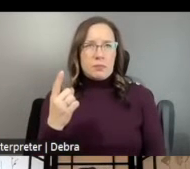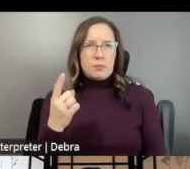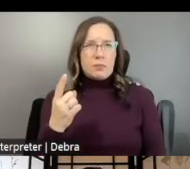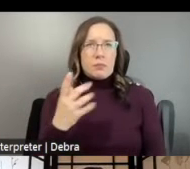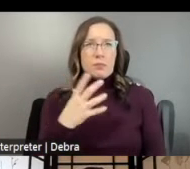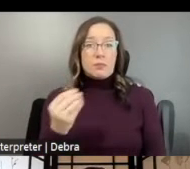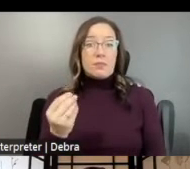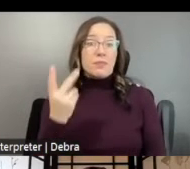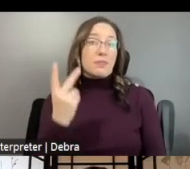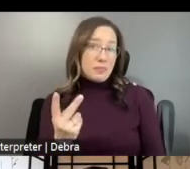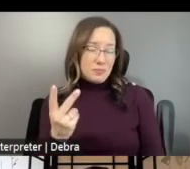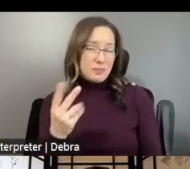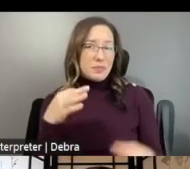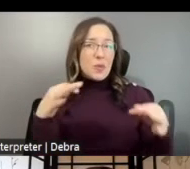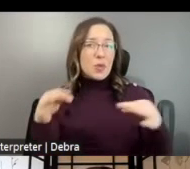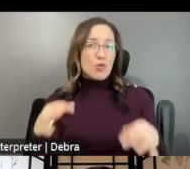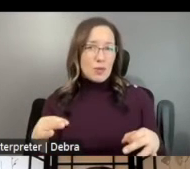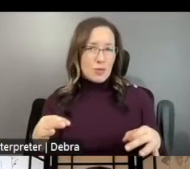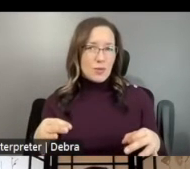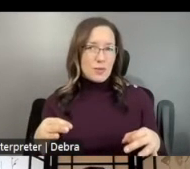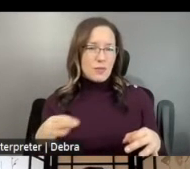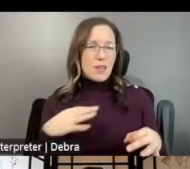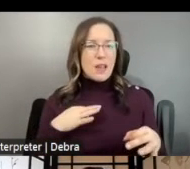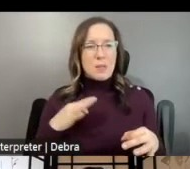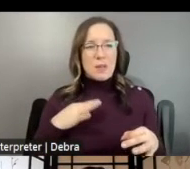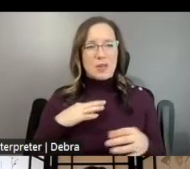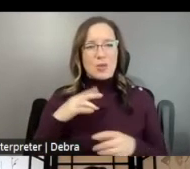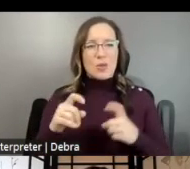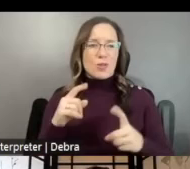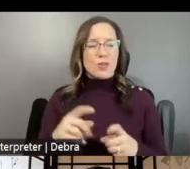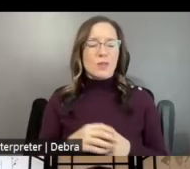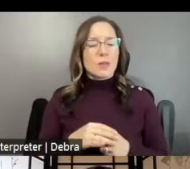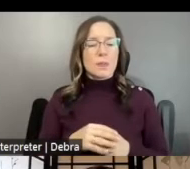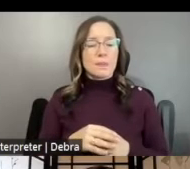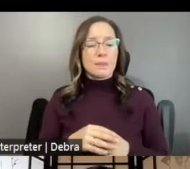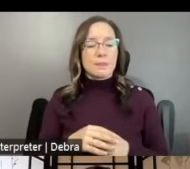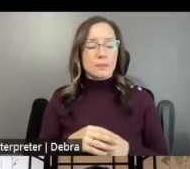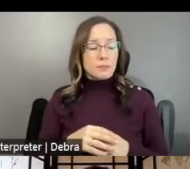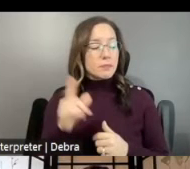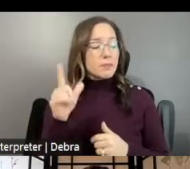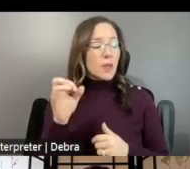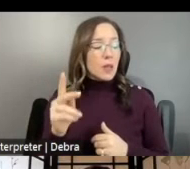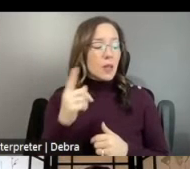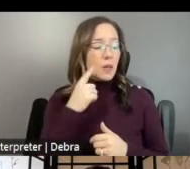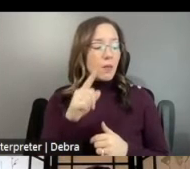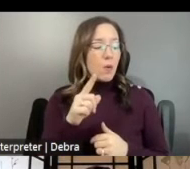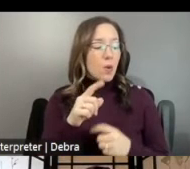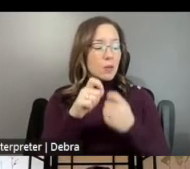INSTRUCTIONS AND APPLICATION QUESTIONS WHERE YOU WILL FIND LINKS TO DETAILED STEP-BY-STEP